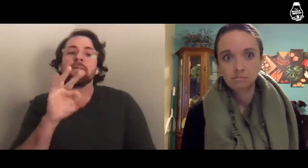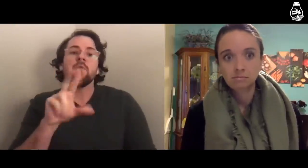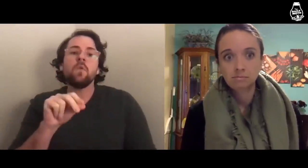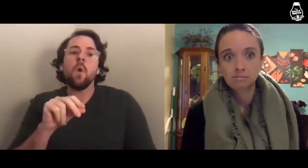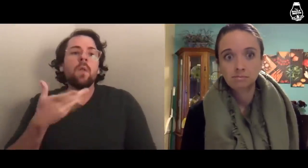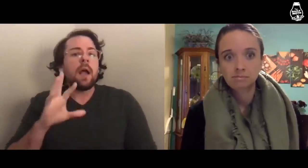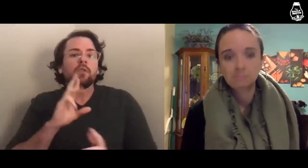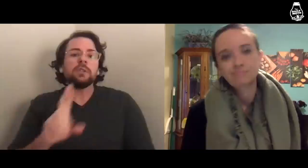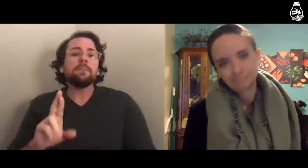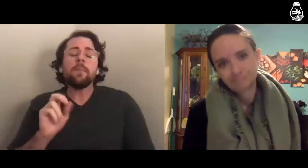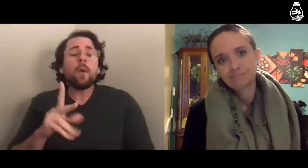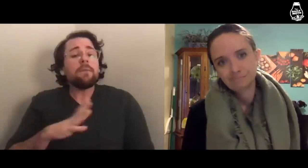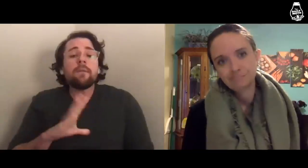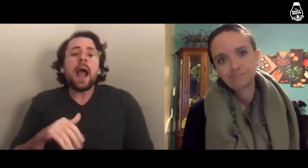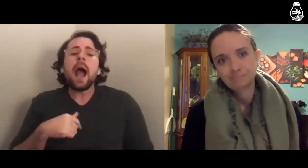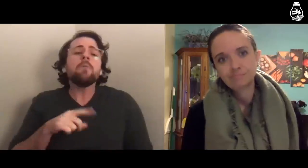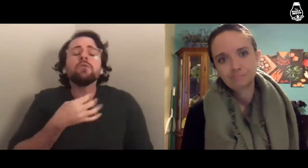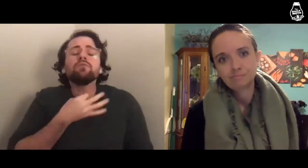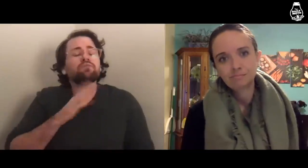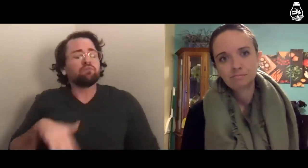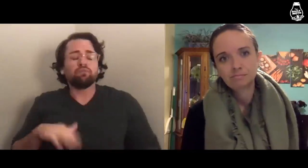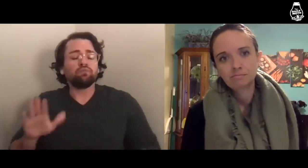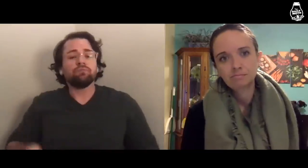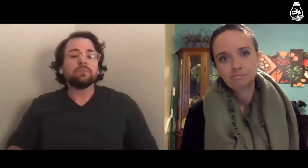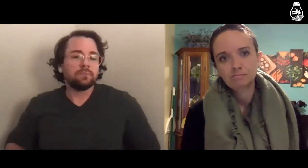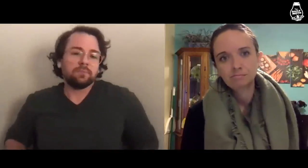If they say no, then respect them and let it go.